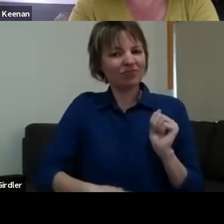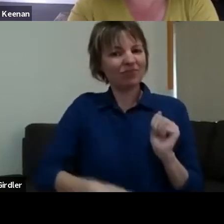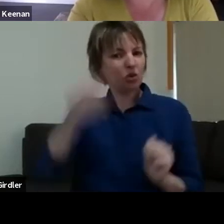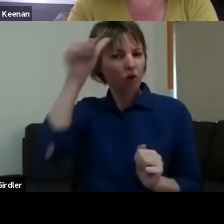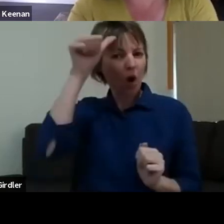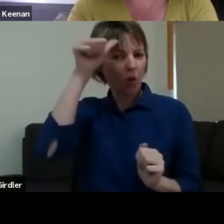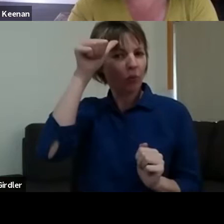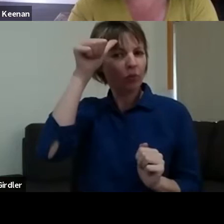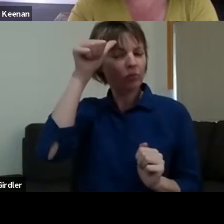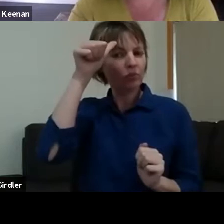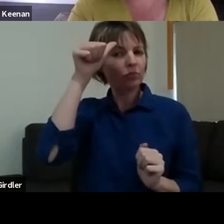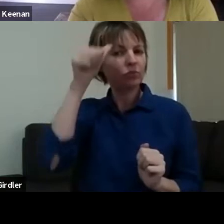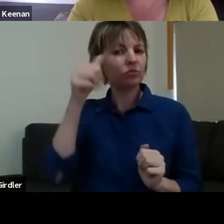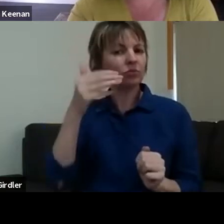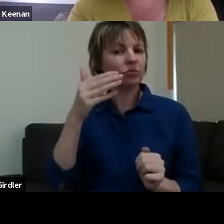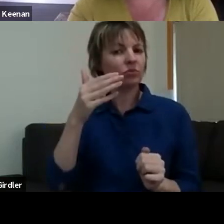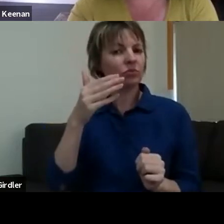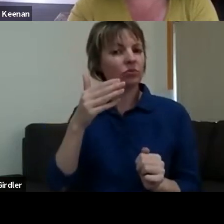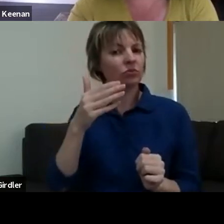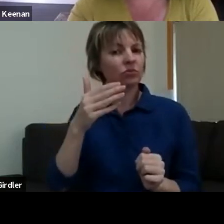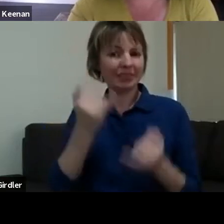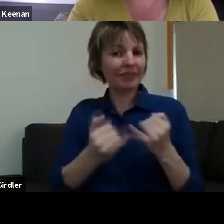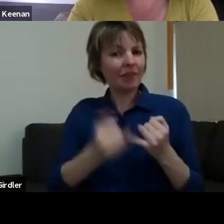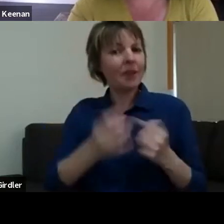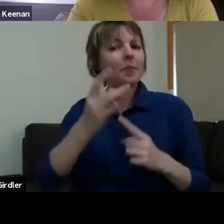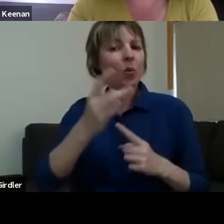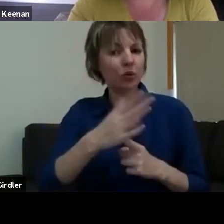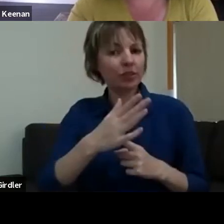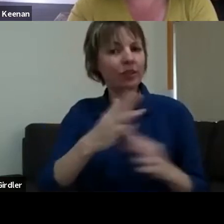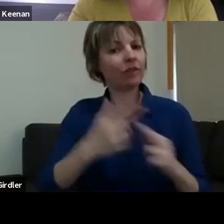that it's really important to our culture, to the whole business of